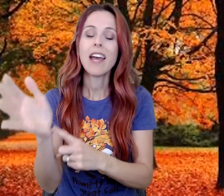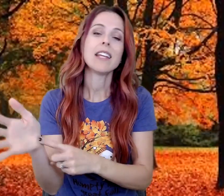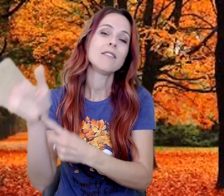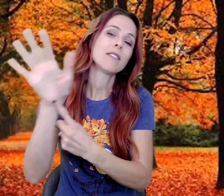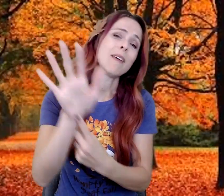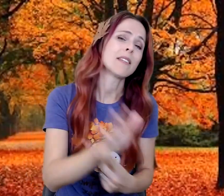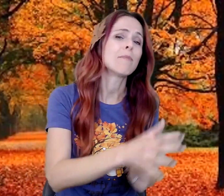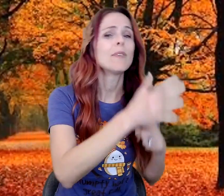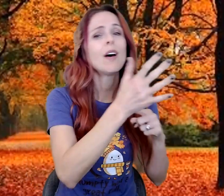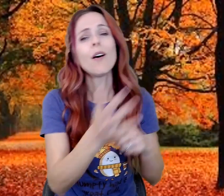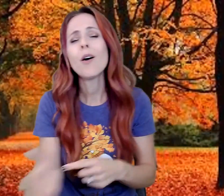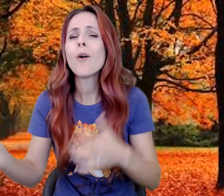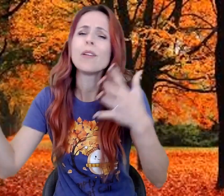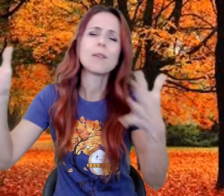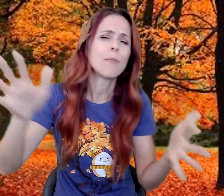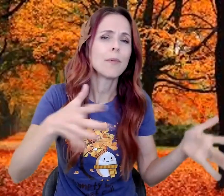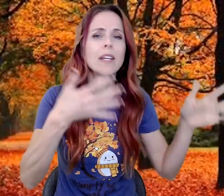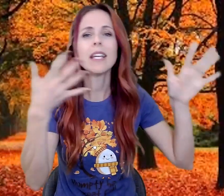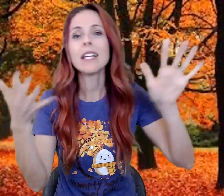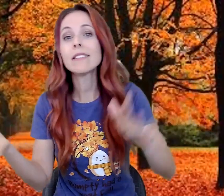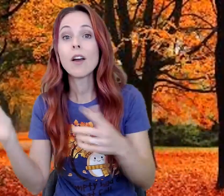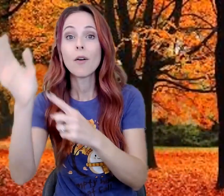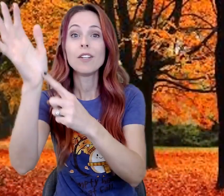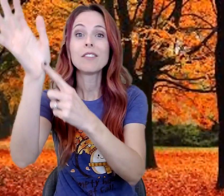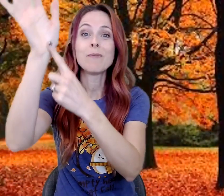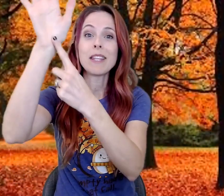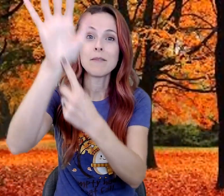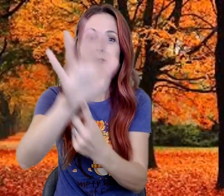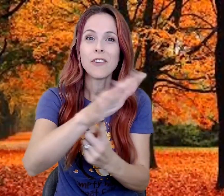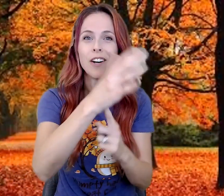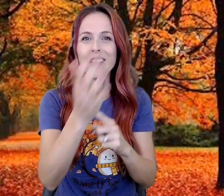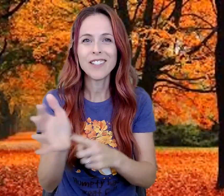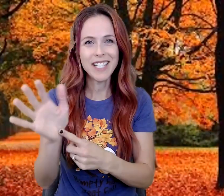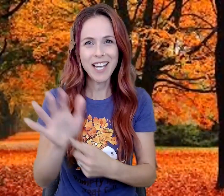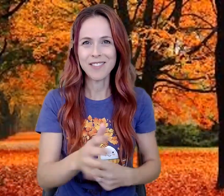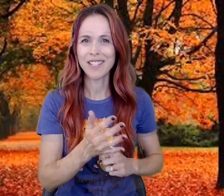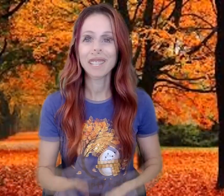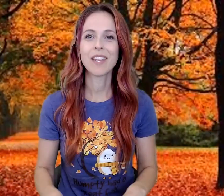And you can make them blow in the breeze, or you can make them fall down.